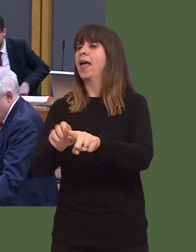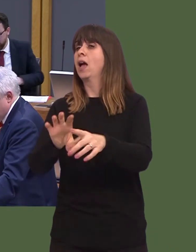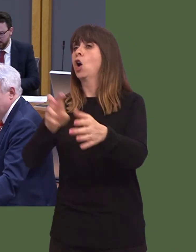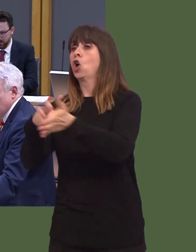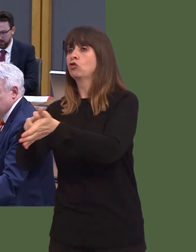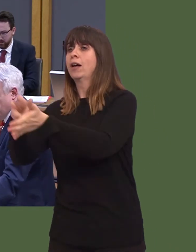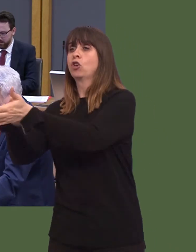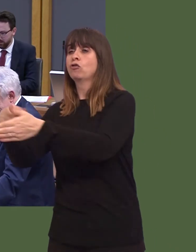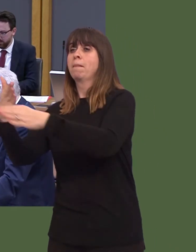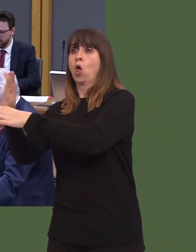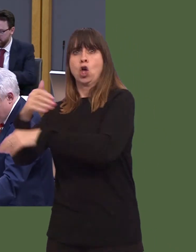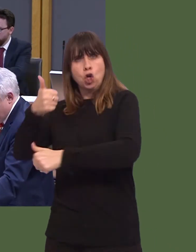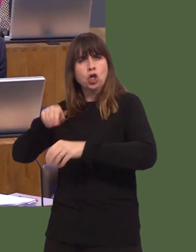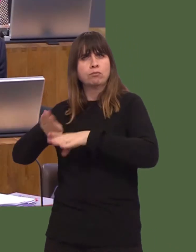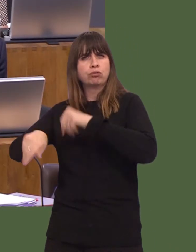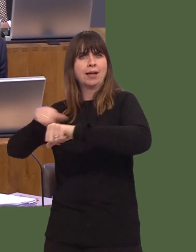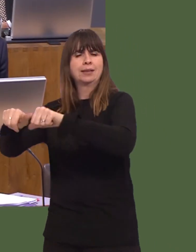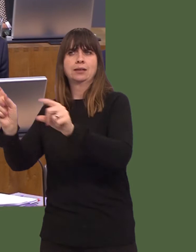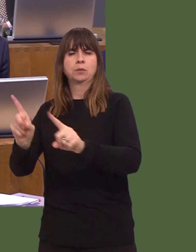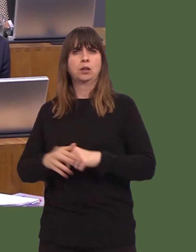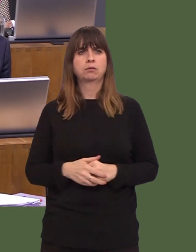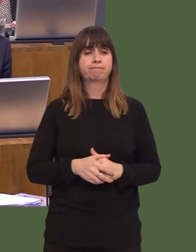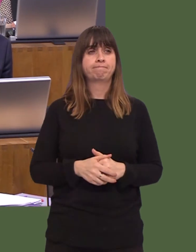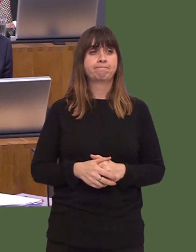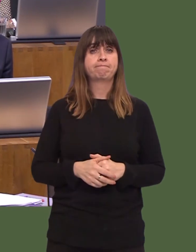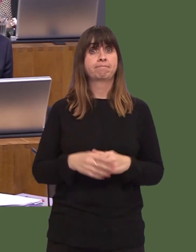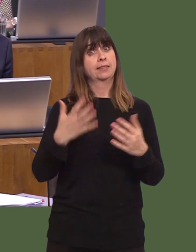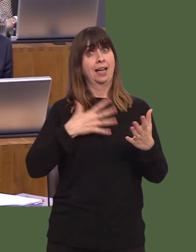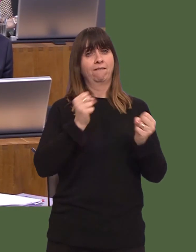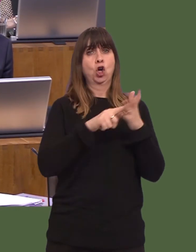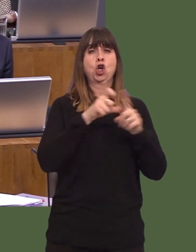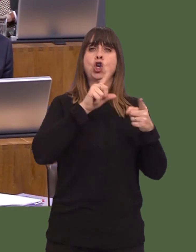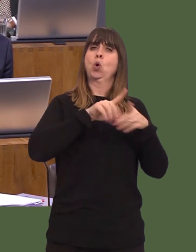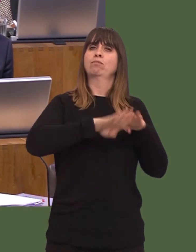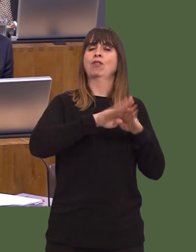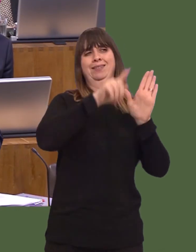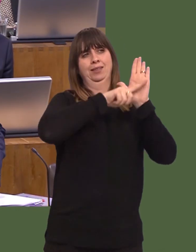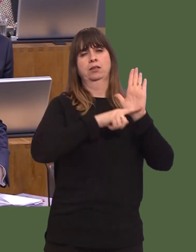We expect the Welsh public sector to sign up to the code and to help improve the well-being of workers in our supply chains.